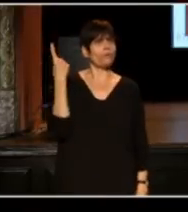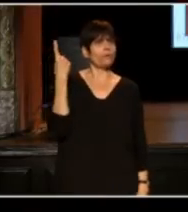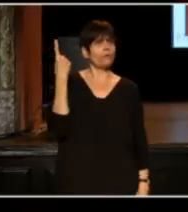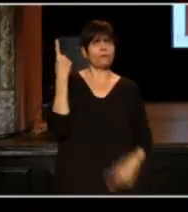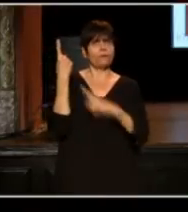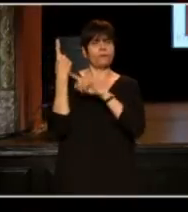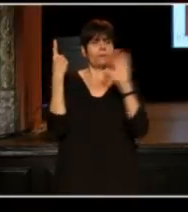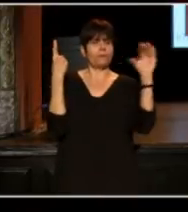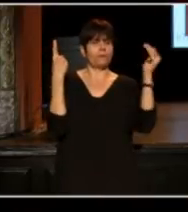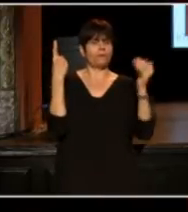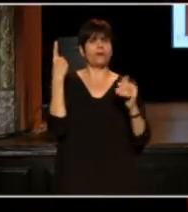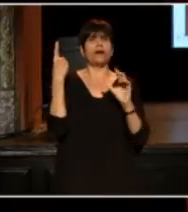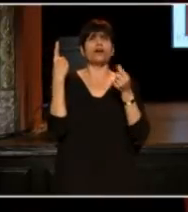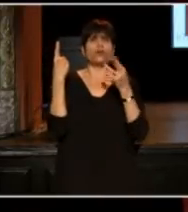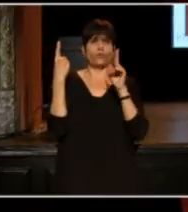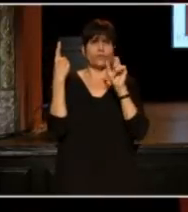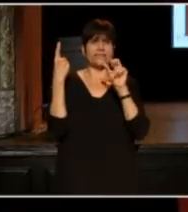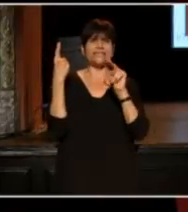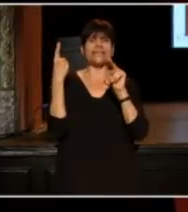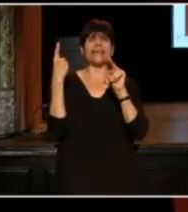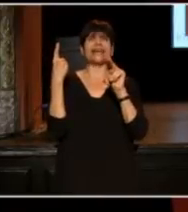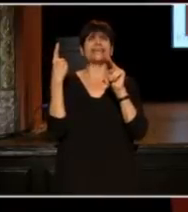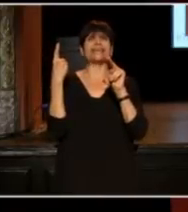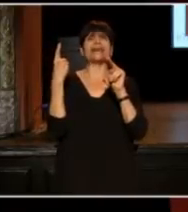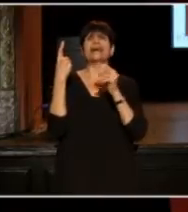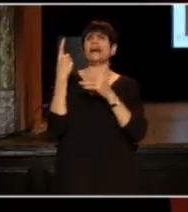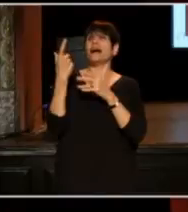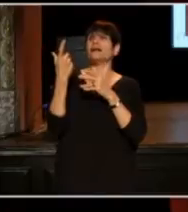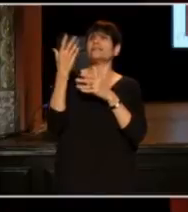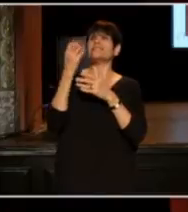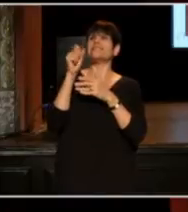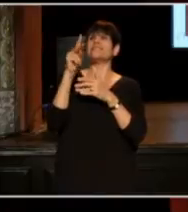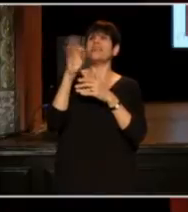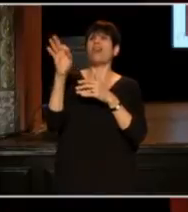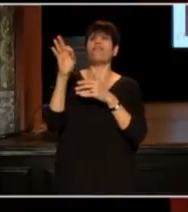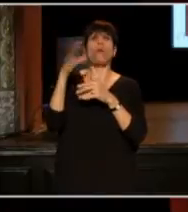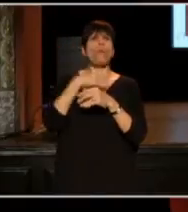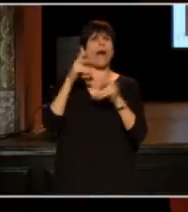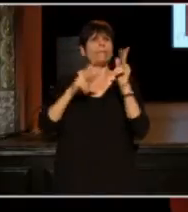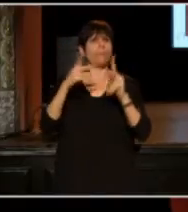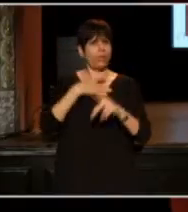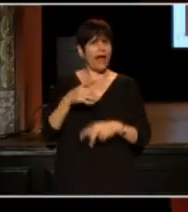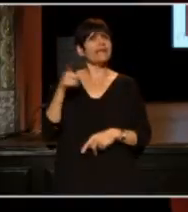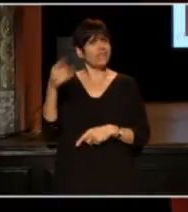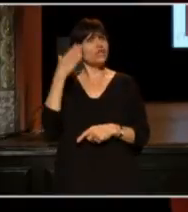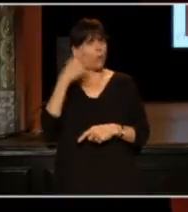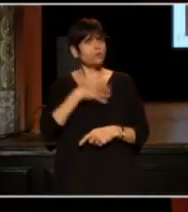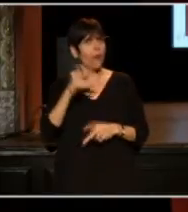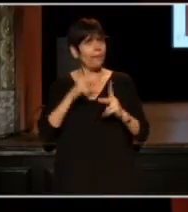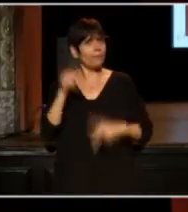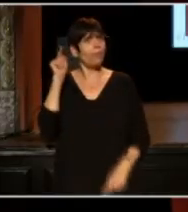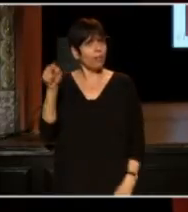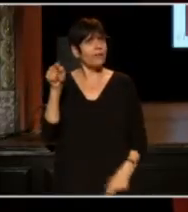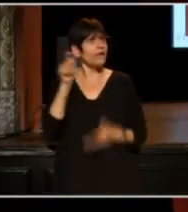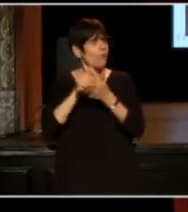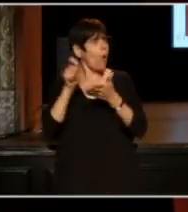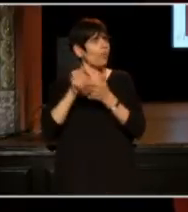Christian Lander wrote "Stuff White People Like" and I figured that if anybody knows white people is the guy who wrote that.